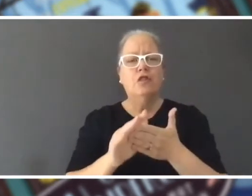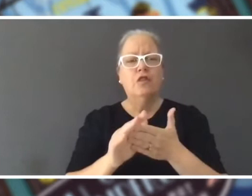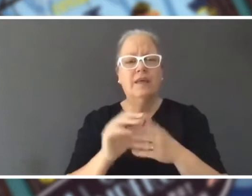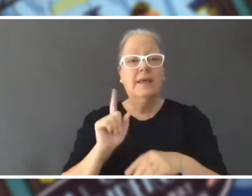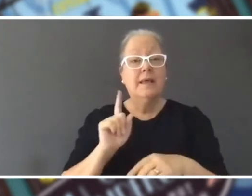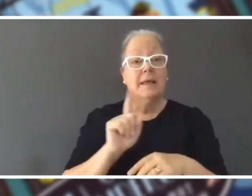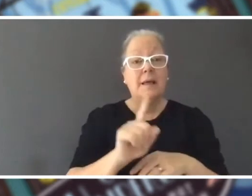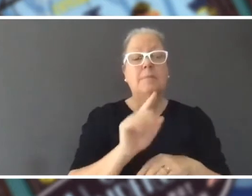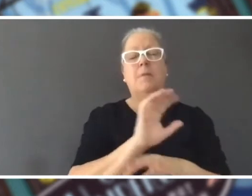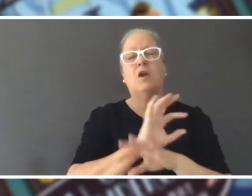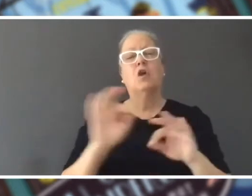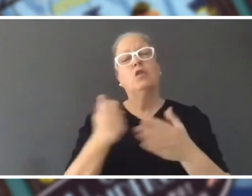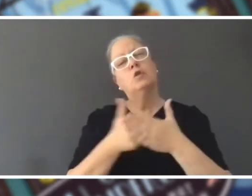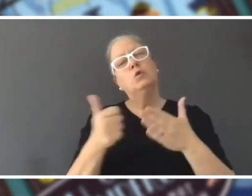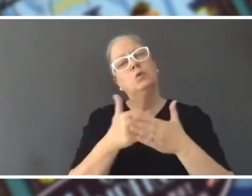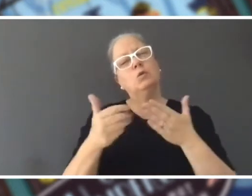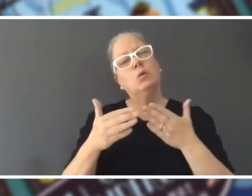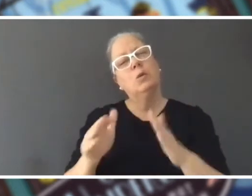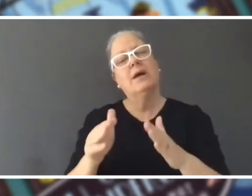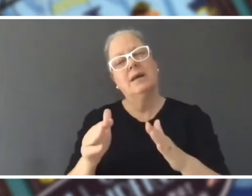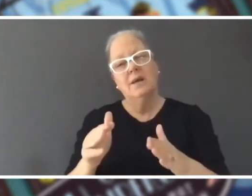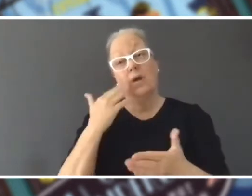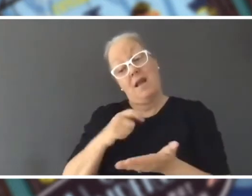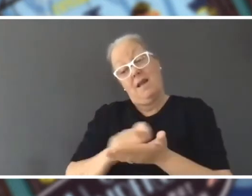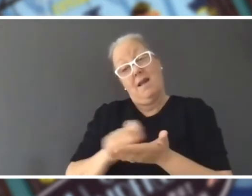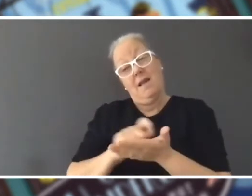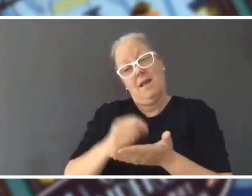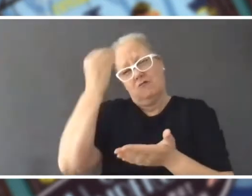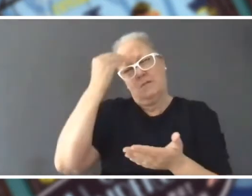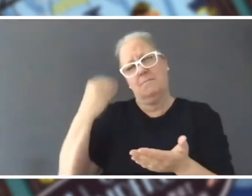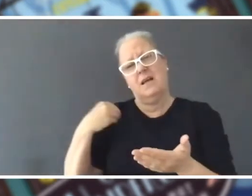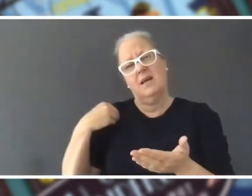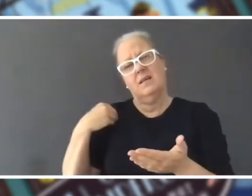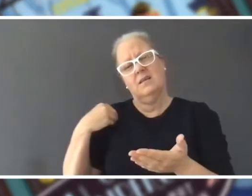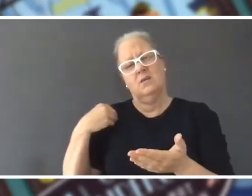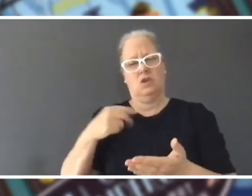And when I wrote that I thought, 'Wait, what's the usual way for a sloth to